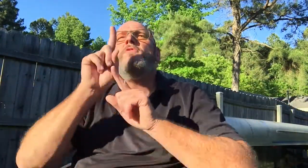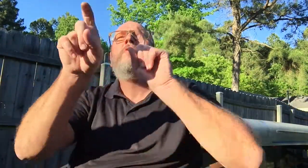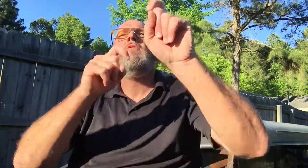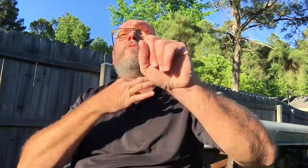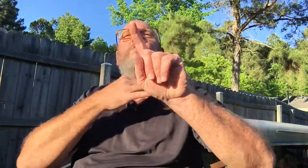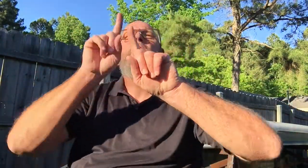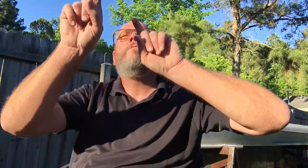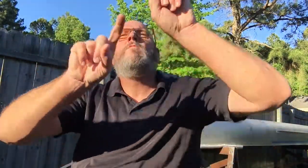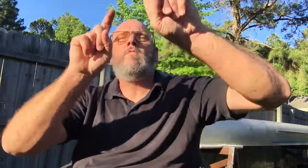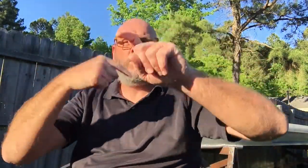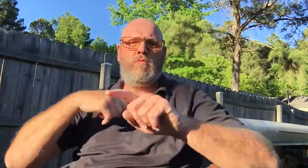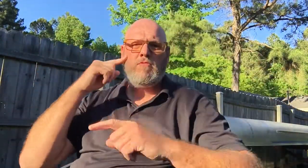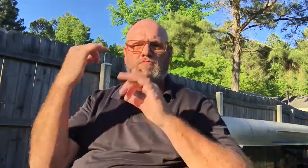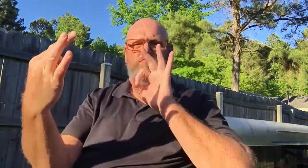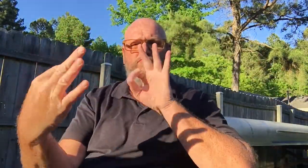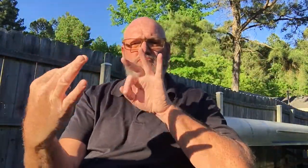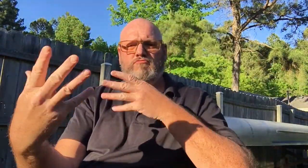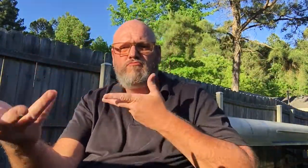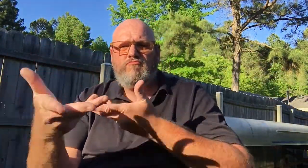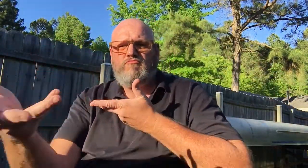You will have to opportunity to discuss issues, get feedback